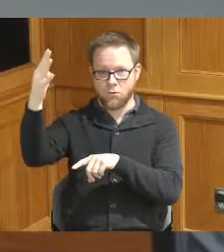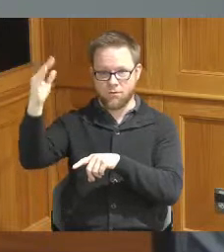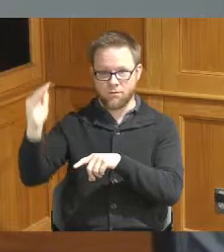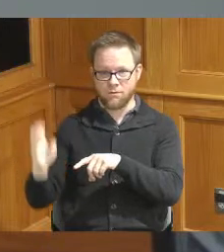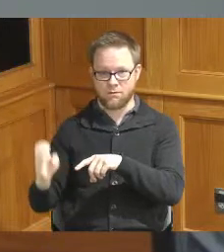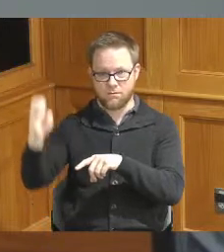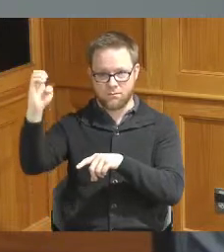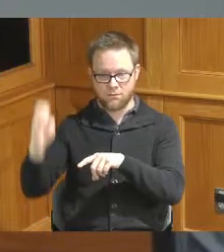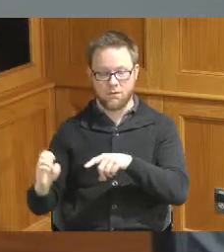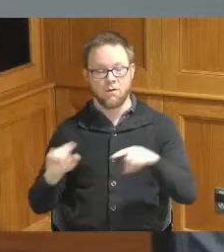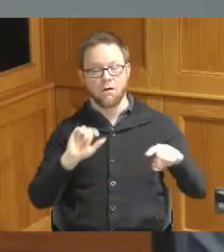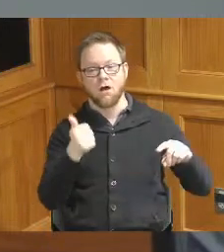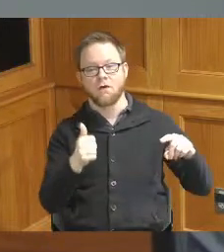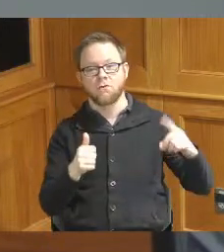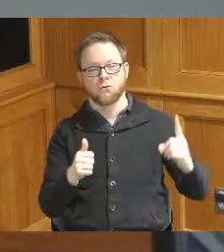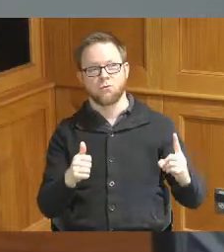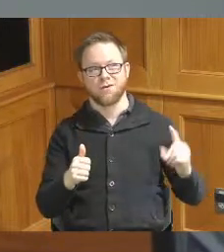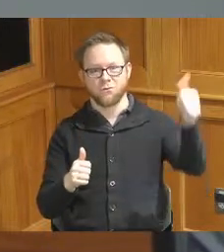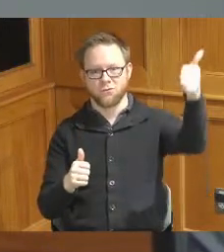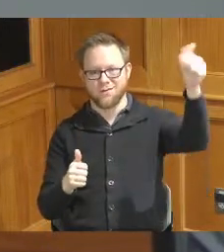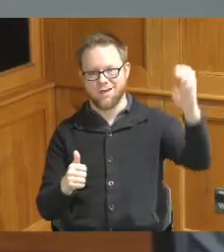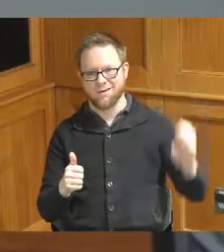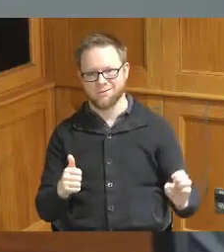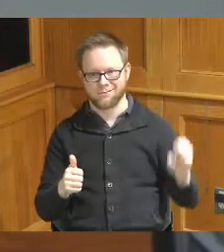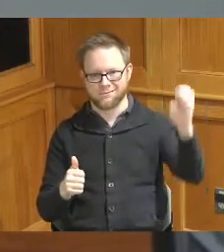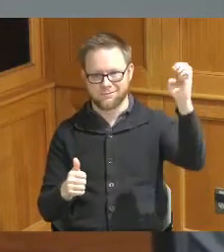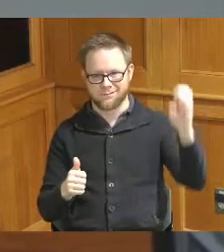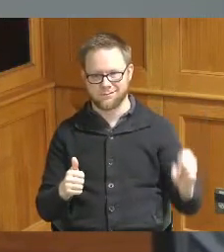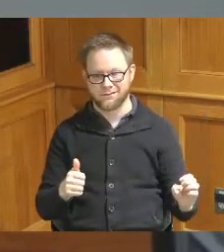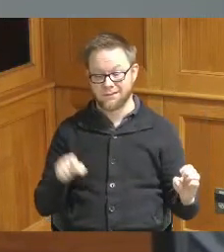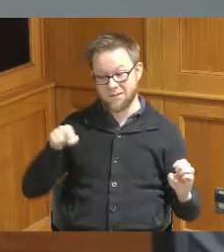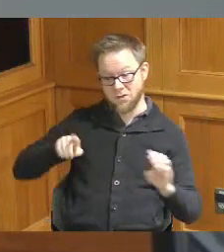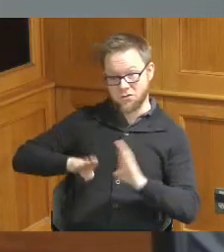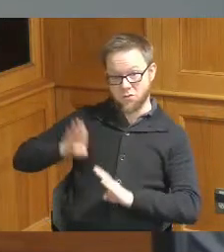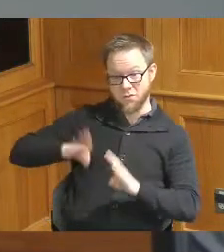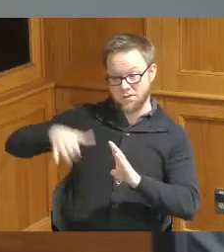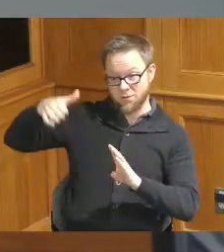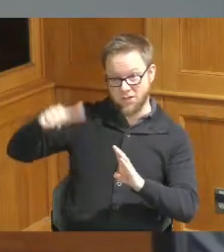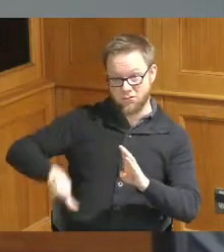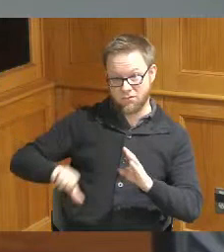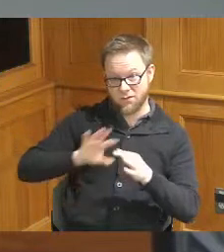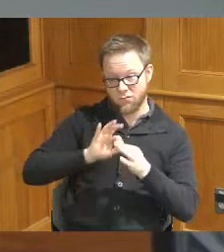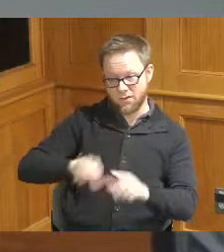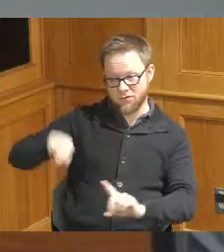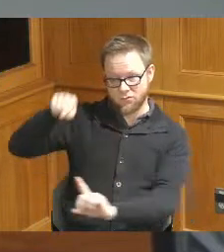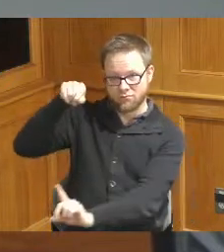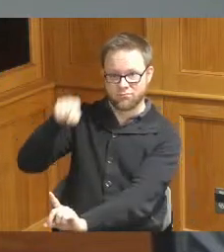bank of elevators that goes one through ten these bids the rejection only relates to those elevators